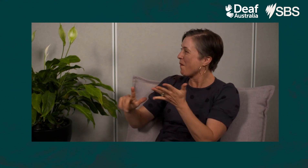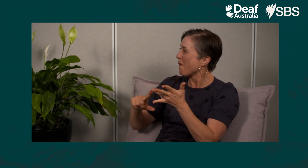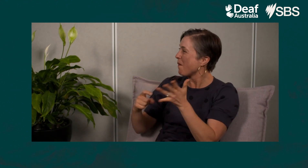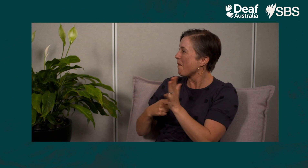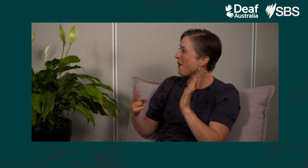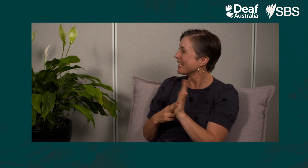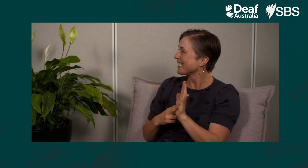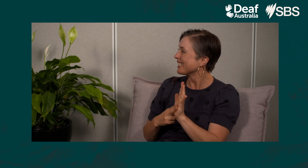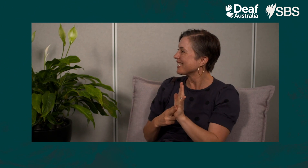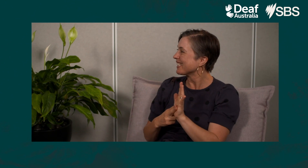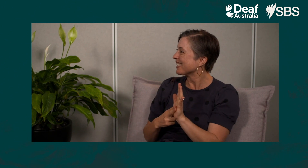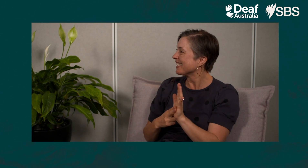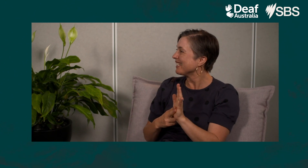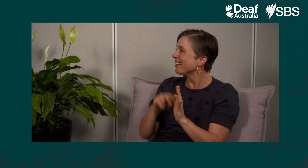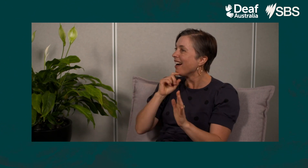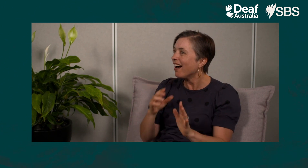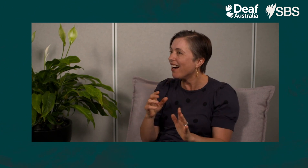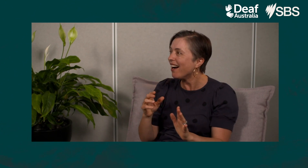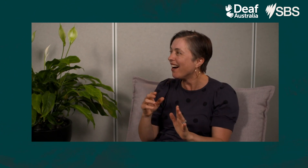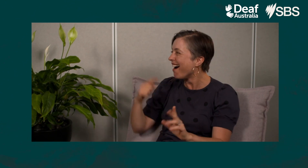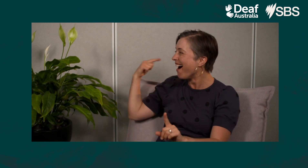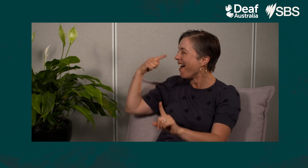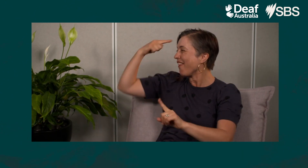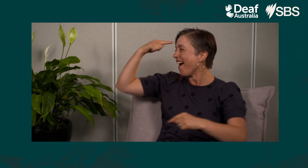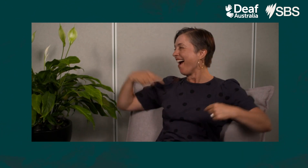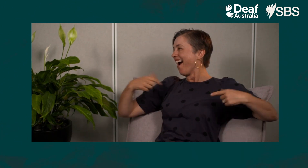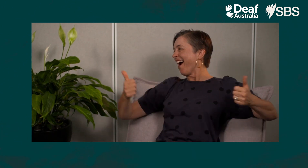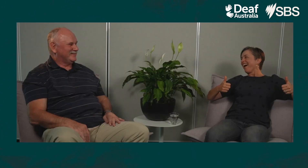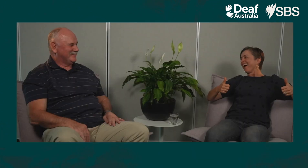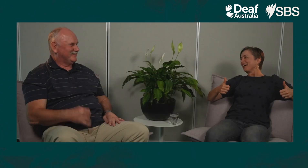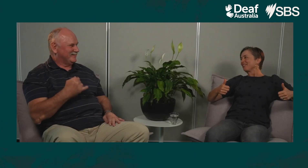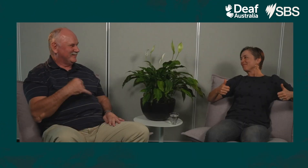But then with a panicked look on her face, she told him that the horn was stuck and it was on. How’s that!